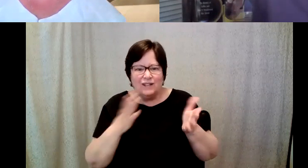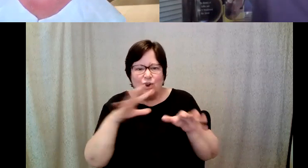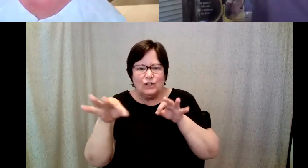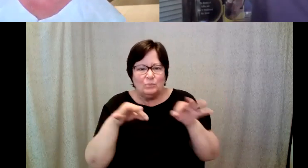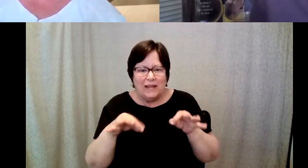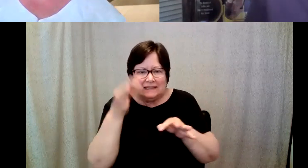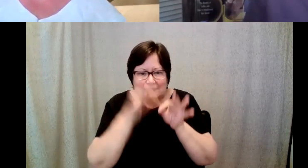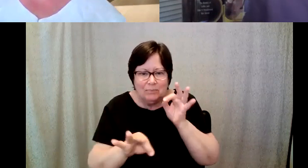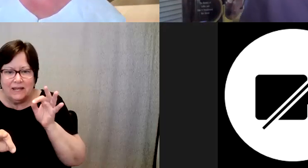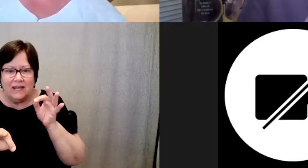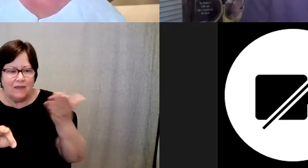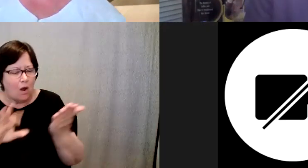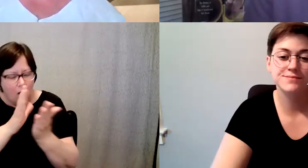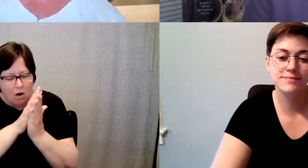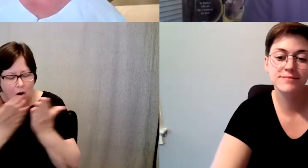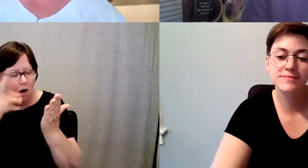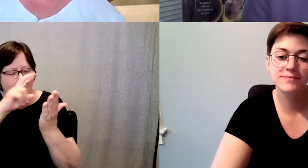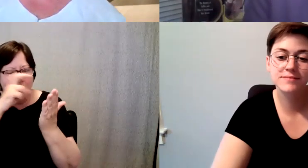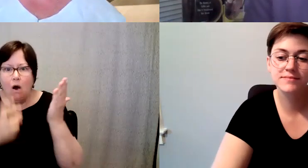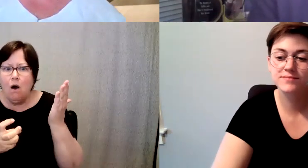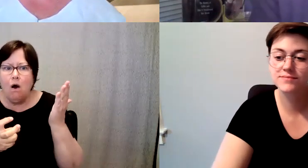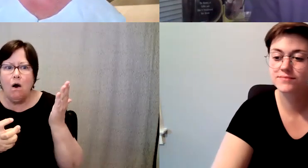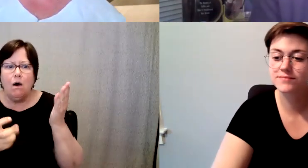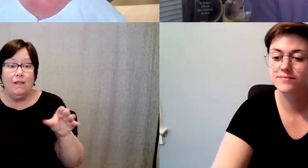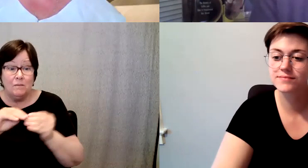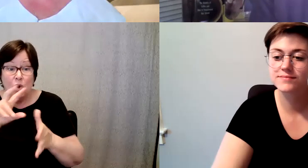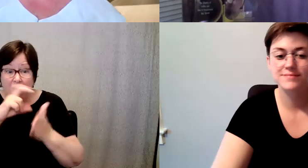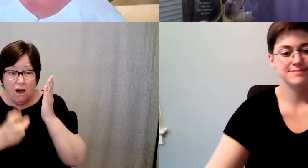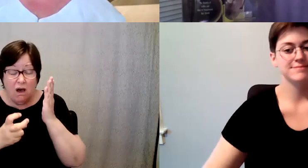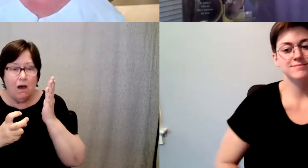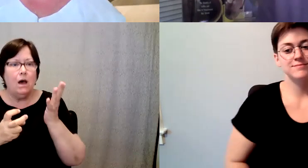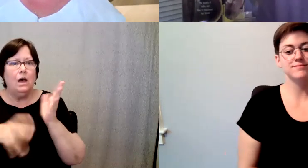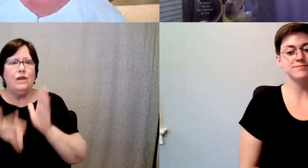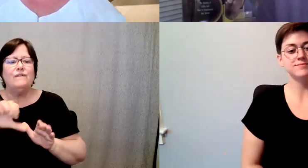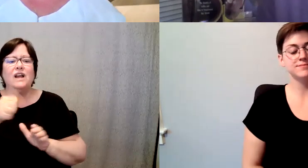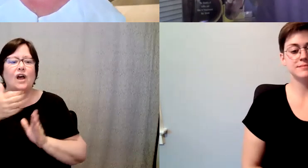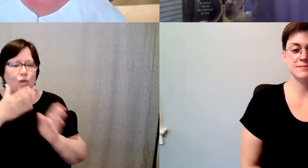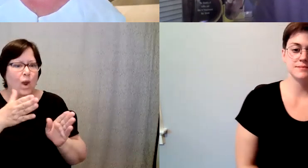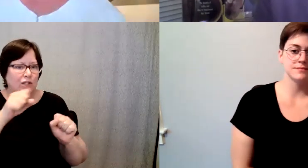D. Major Cohen: And the more you dive in the more you either find other avenues to explore